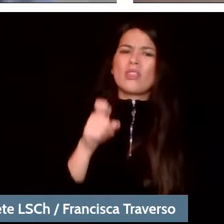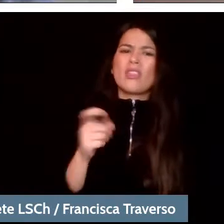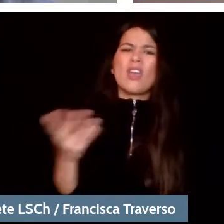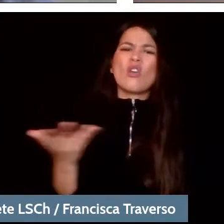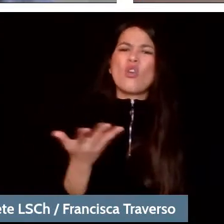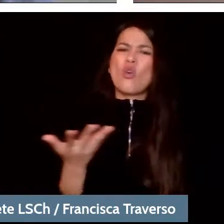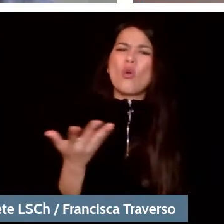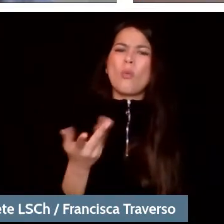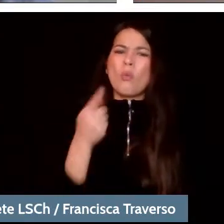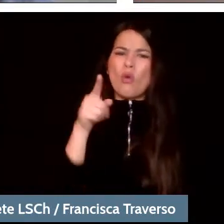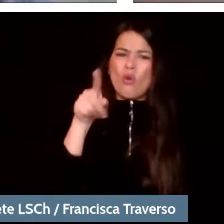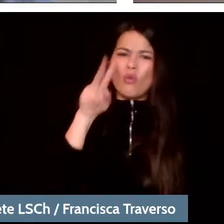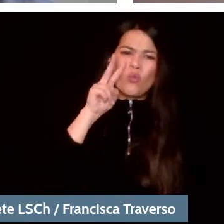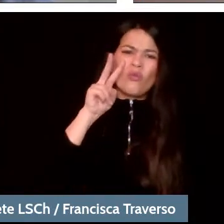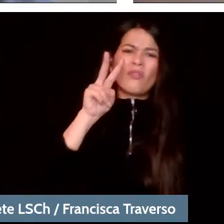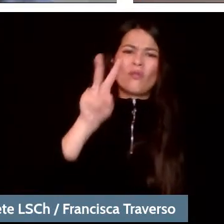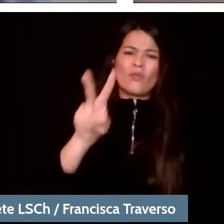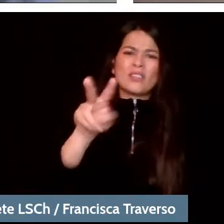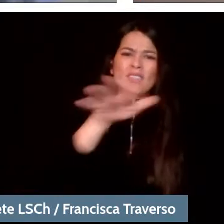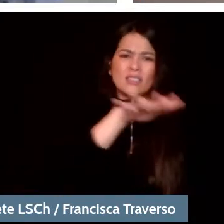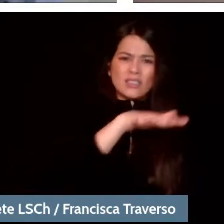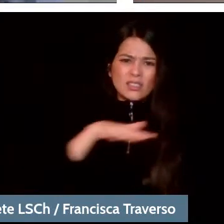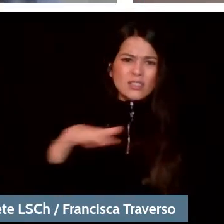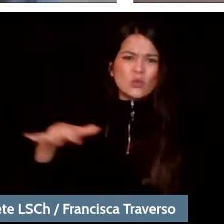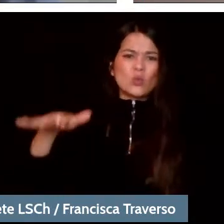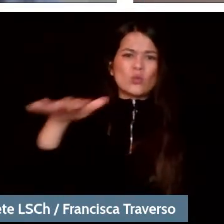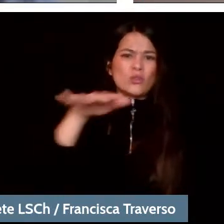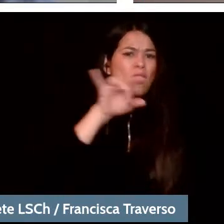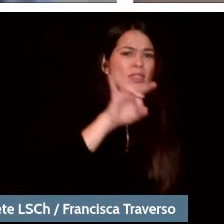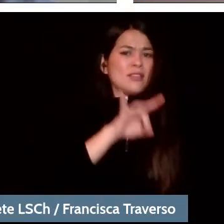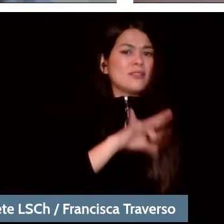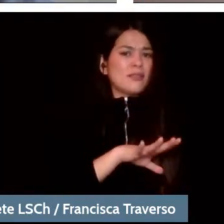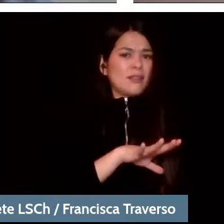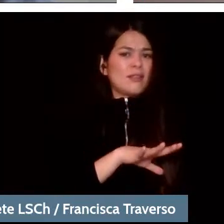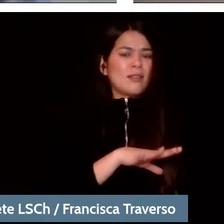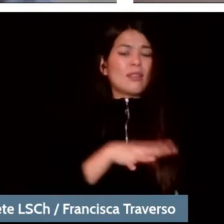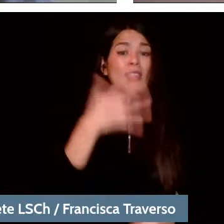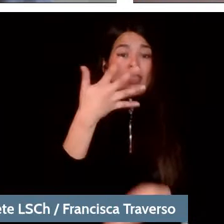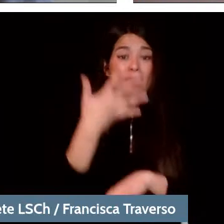In relation to the availability or non-availability of concert halls